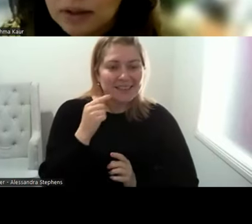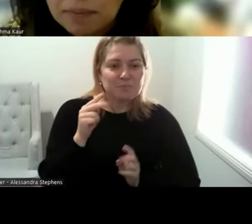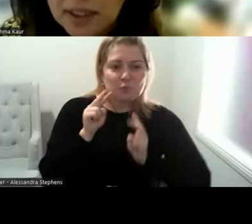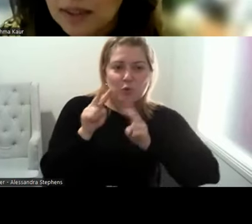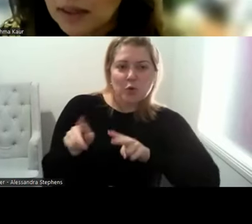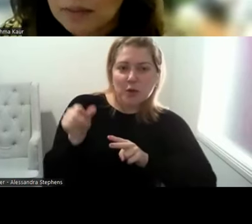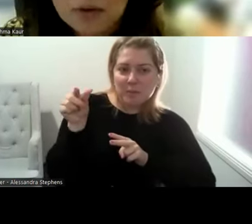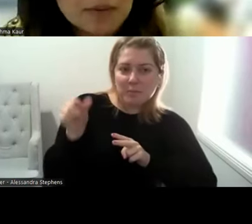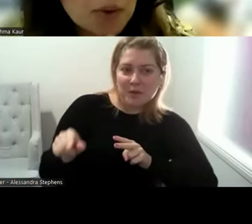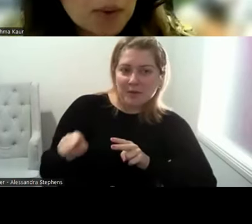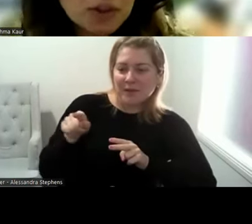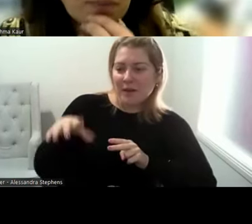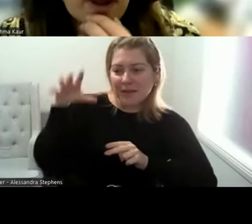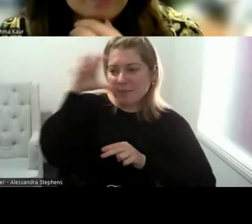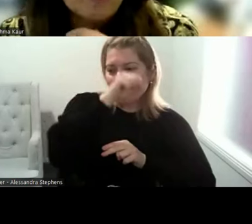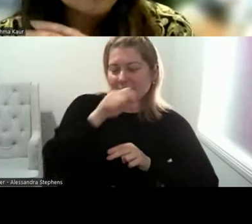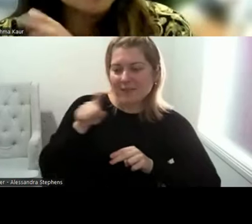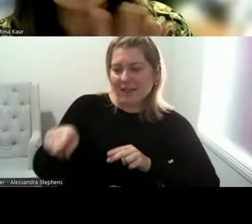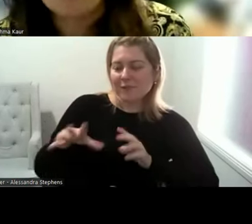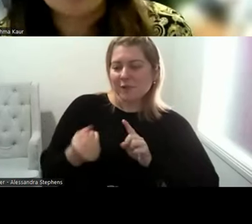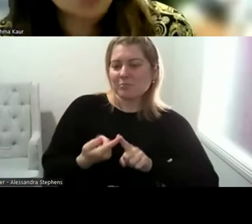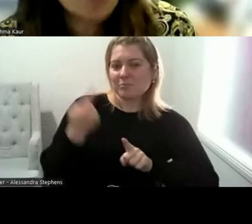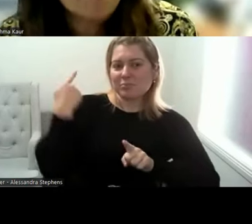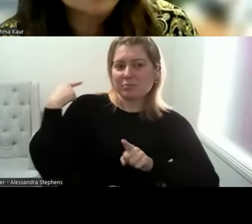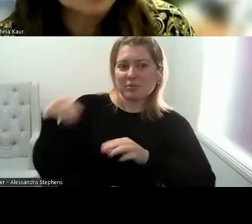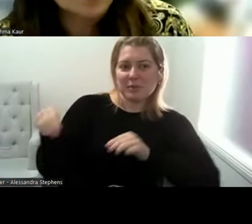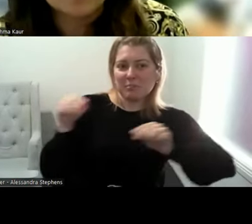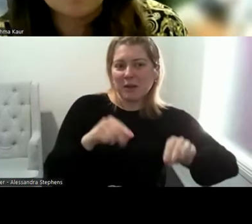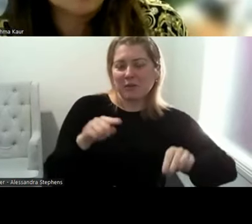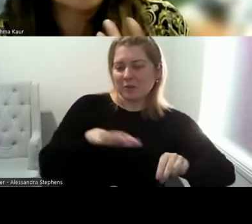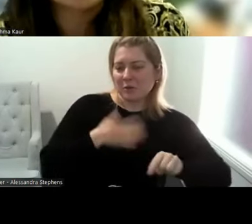this person comes from so into a background so they don't want to talk about sex because it's